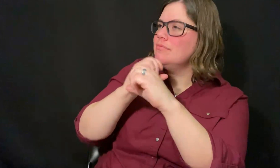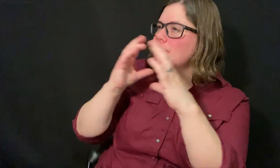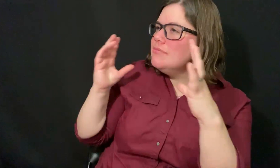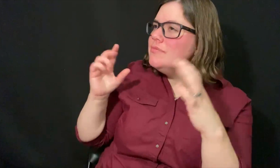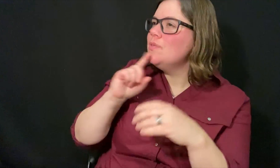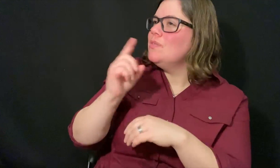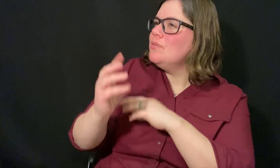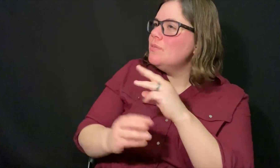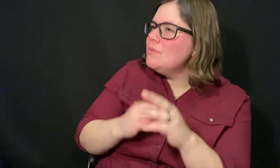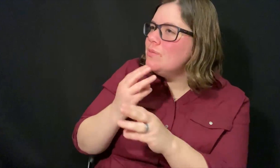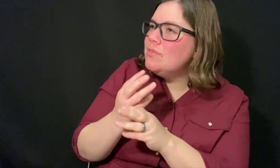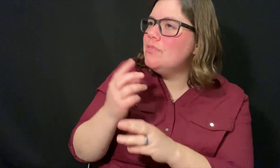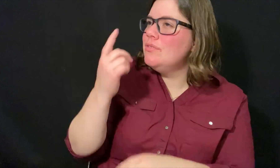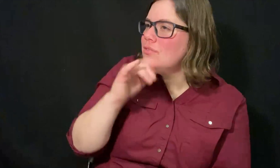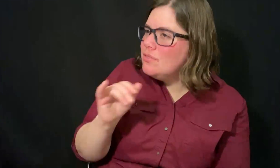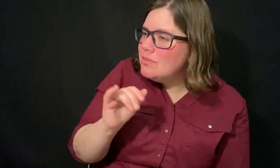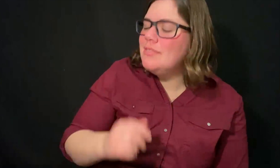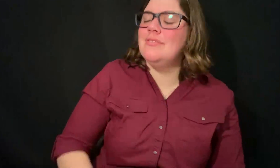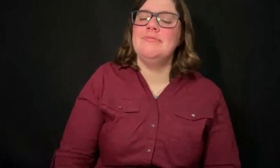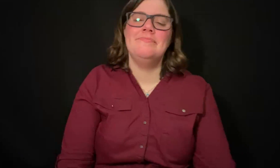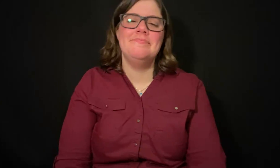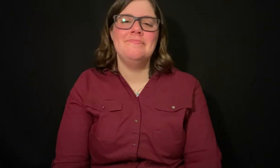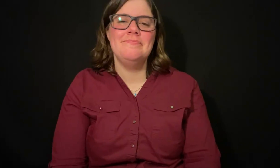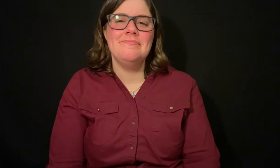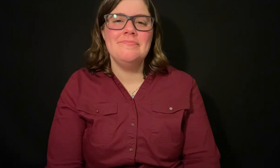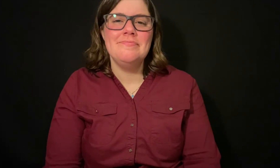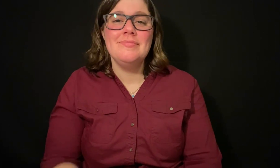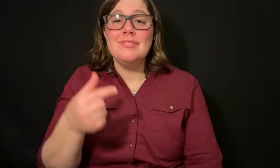Students can picture better what the real world workplace looks like.